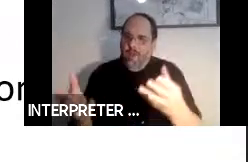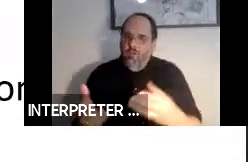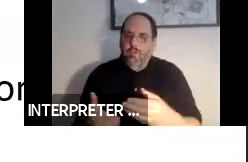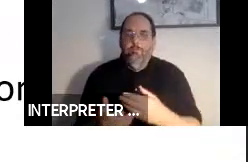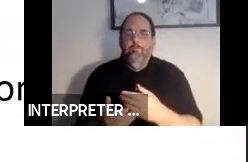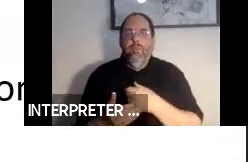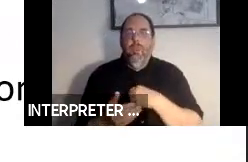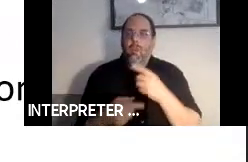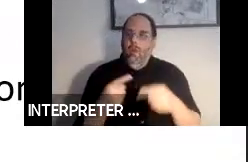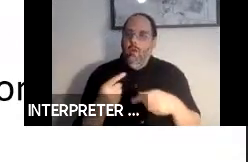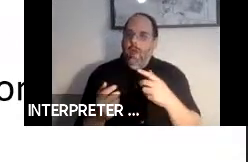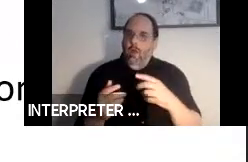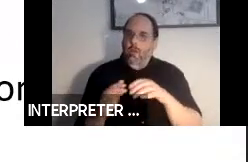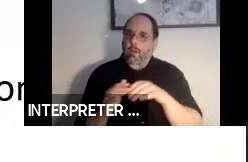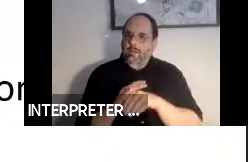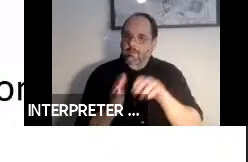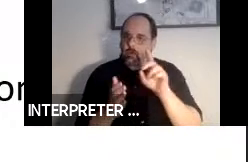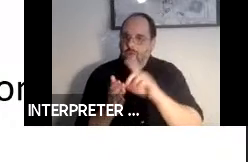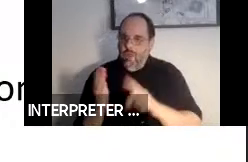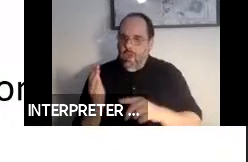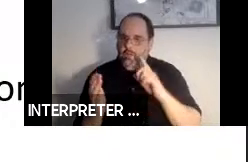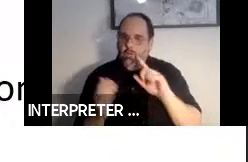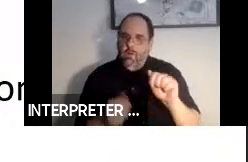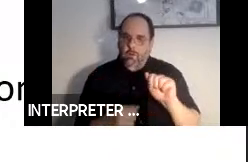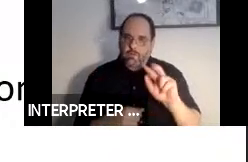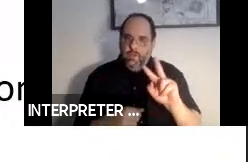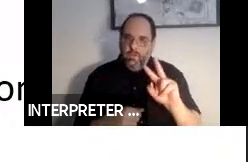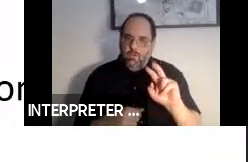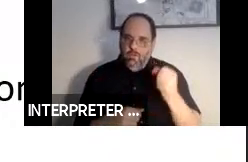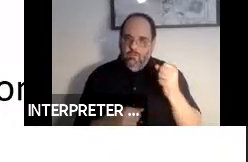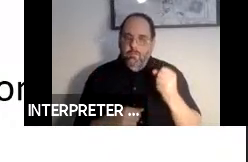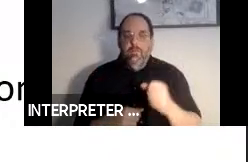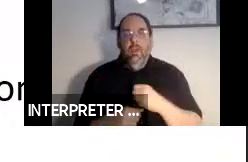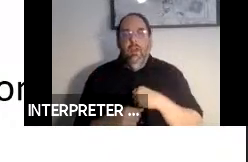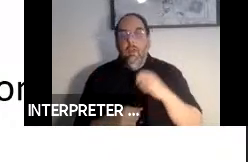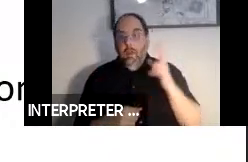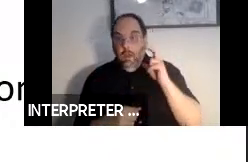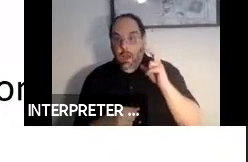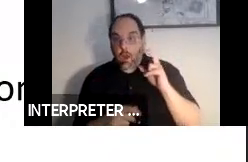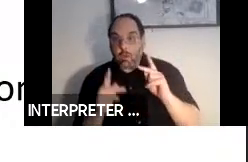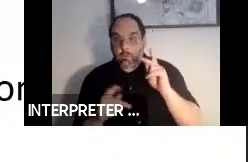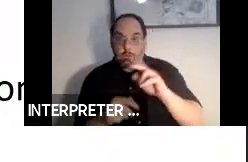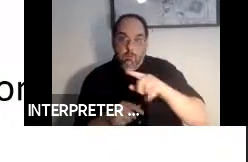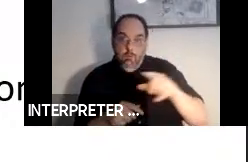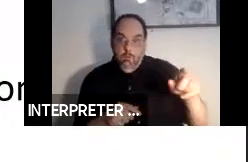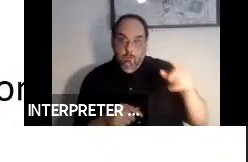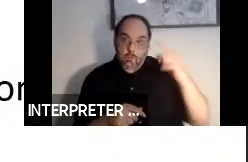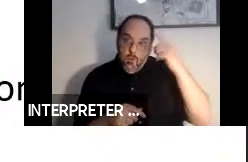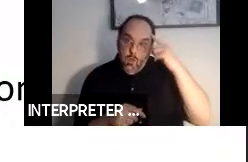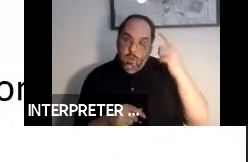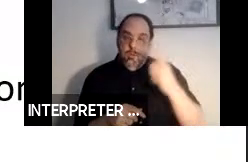about the accessible design of autonomous vehicles, and to hear thoughts from individuals